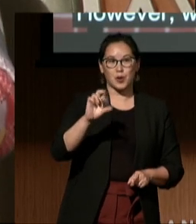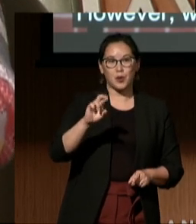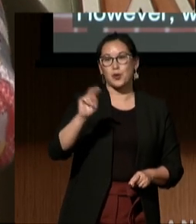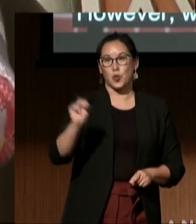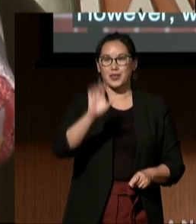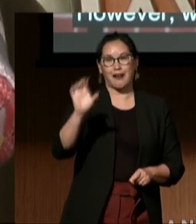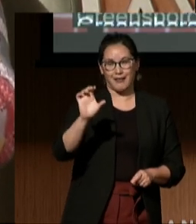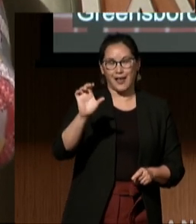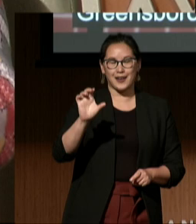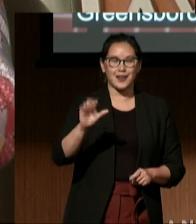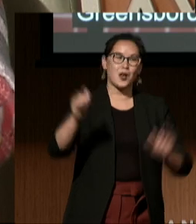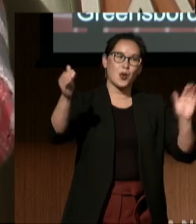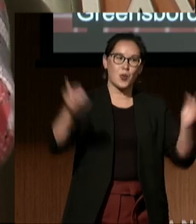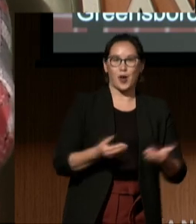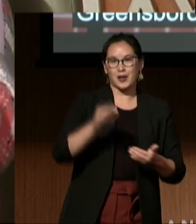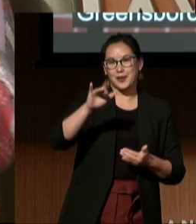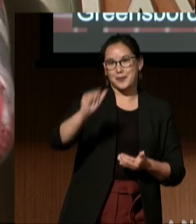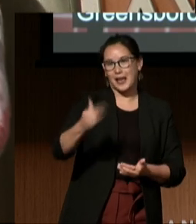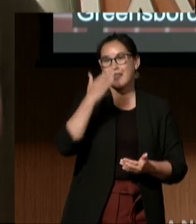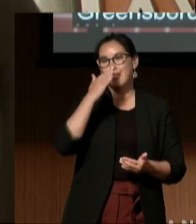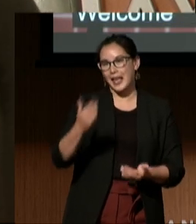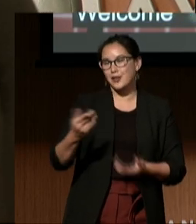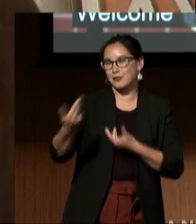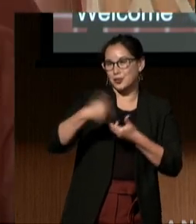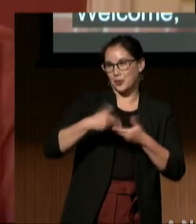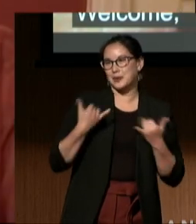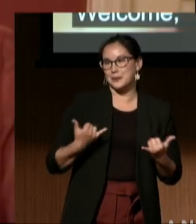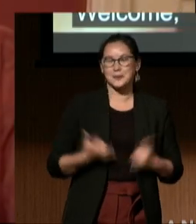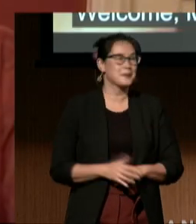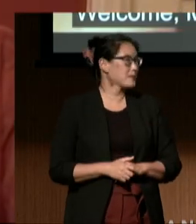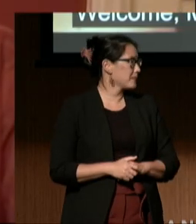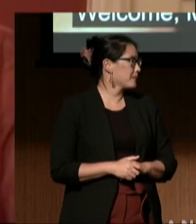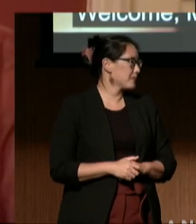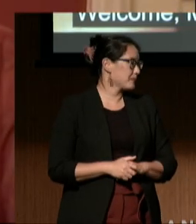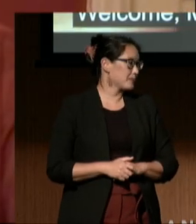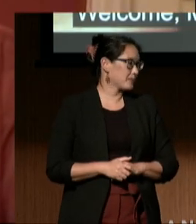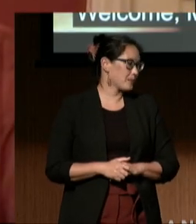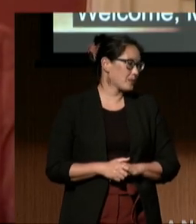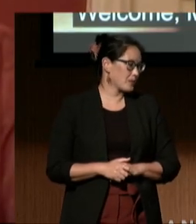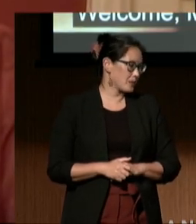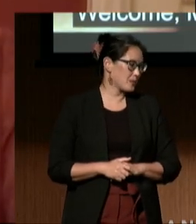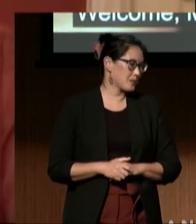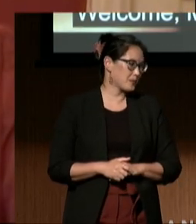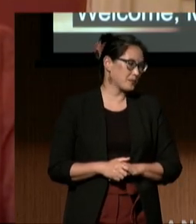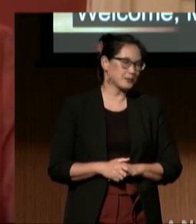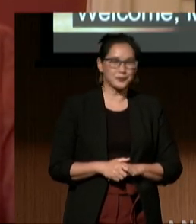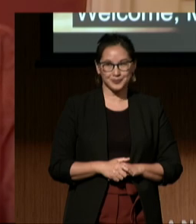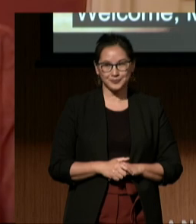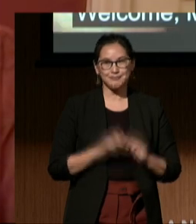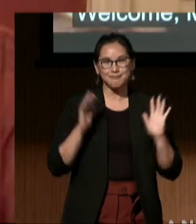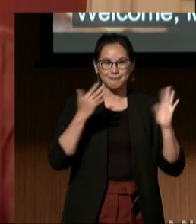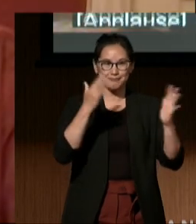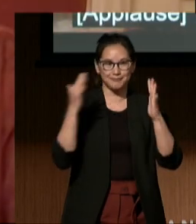Welcome, Mia, thank you for being with us. (audience applauding)